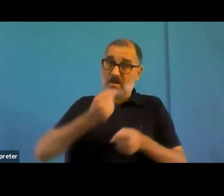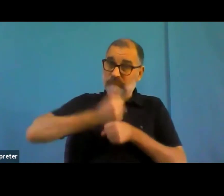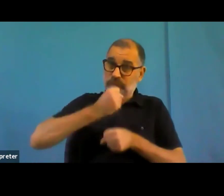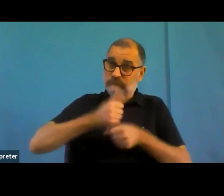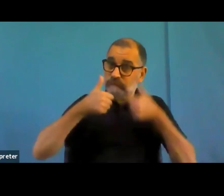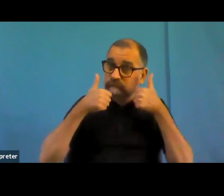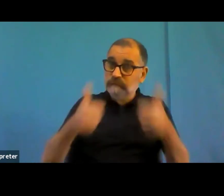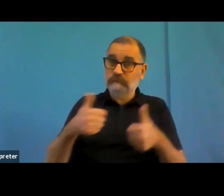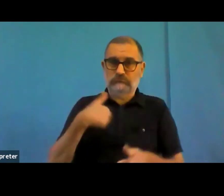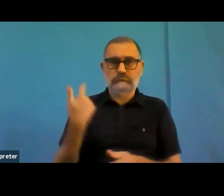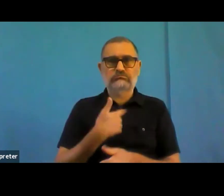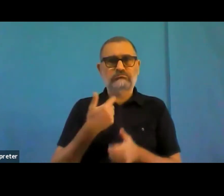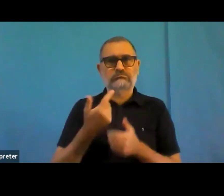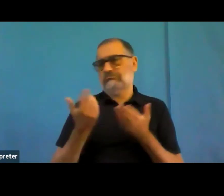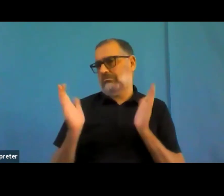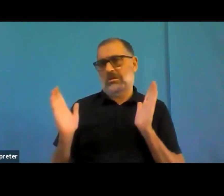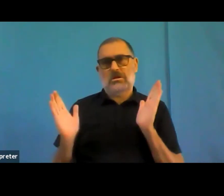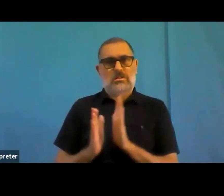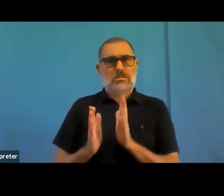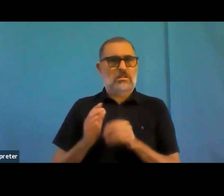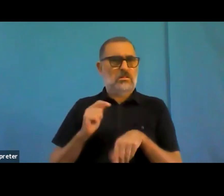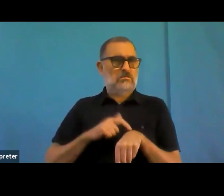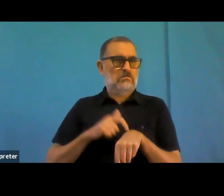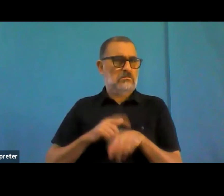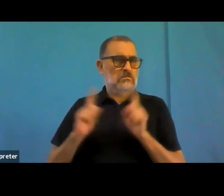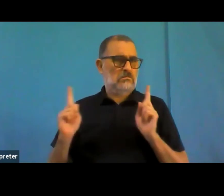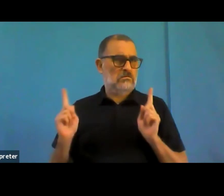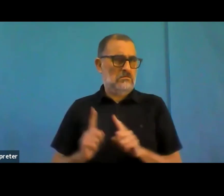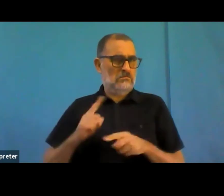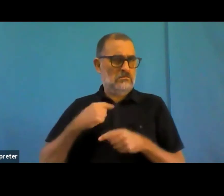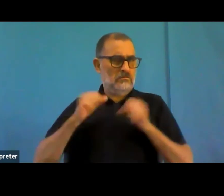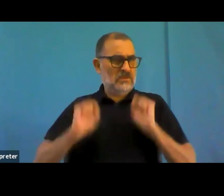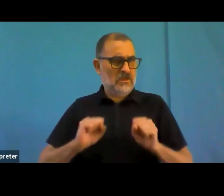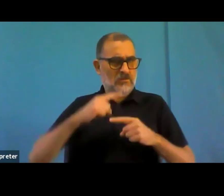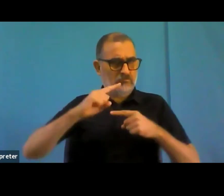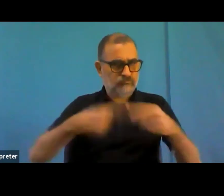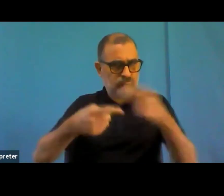And by design, from, for example, offering tools so that the web authors don't have to be accessibility experts.